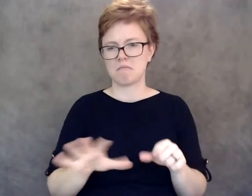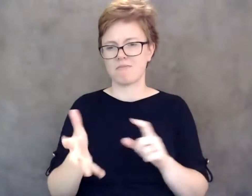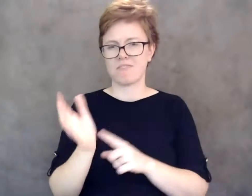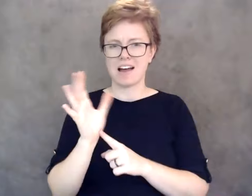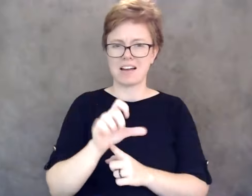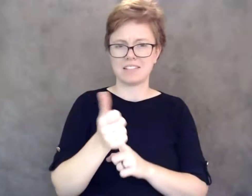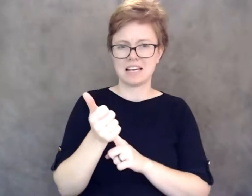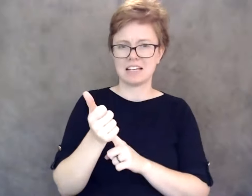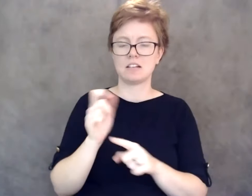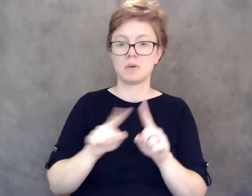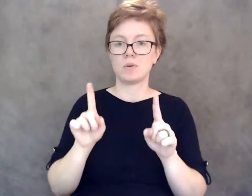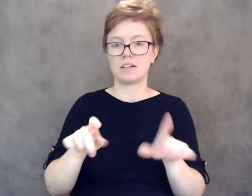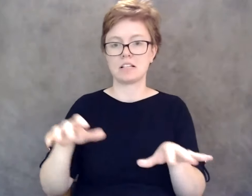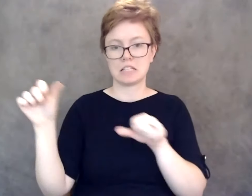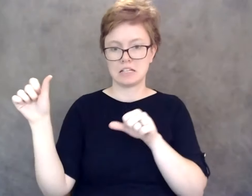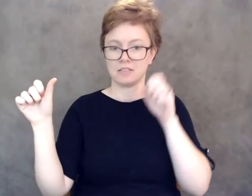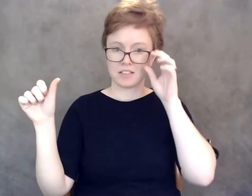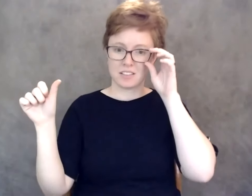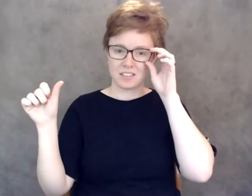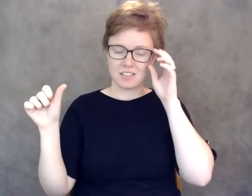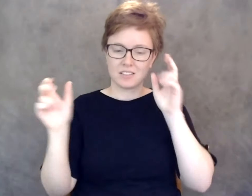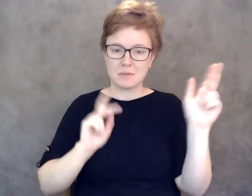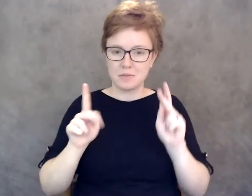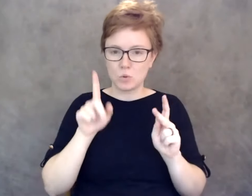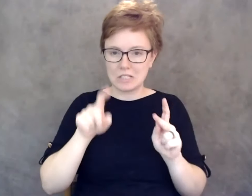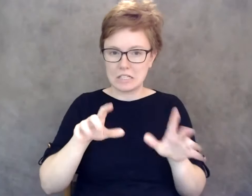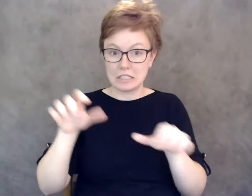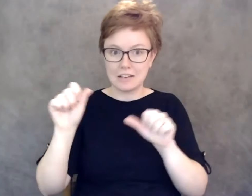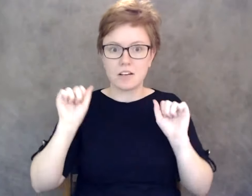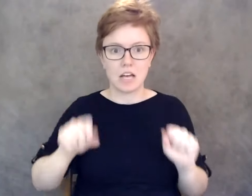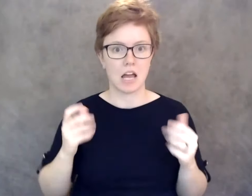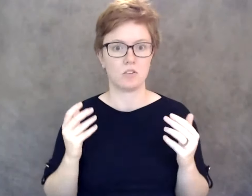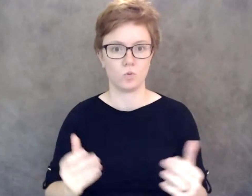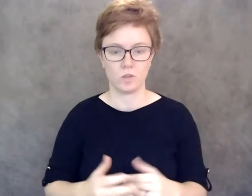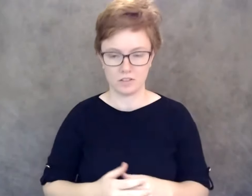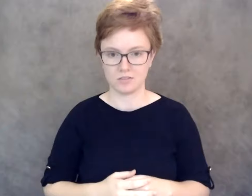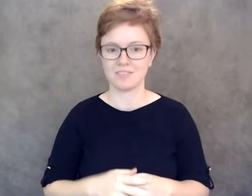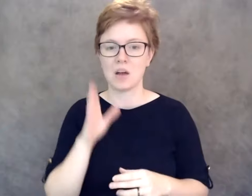but let's just go ahead and do this poll so people who need to leave can go ahead. I'm gonna put it up on the screen now.